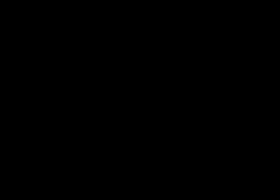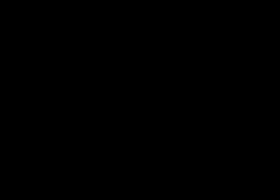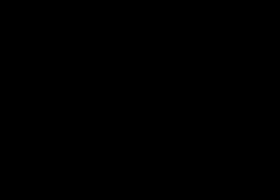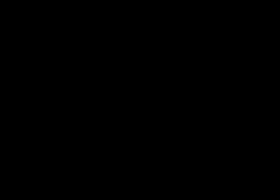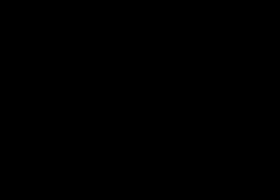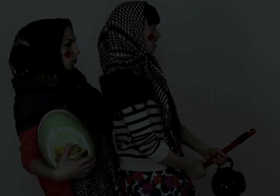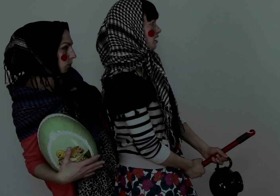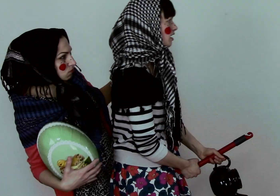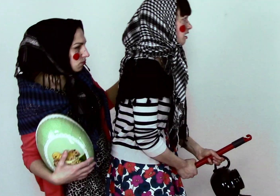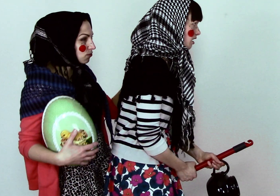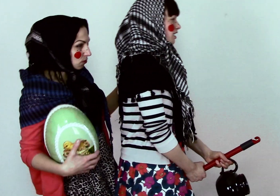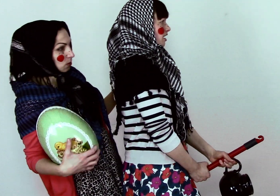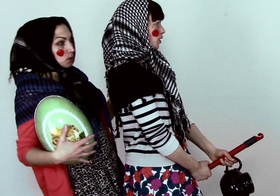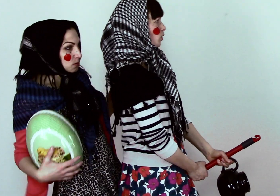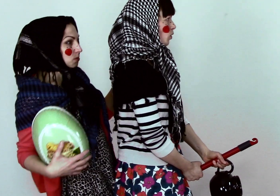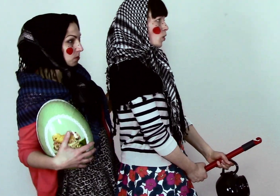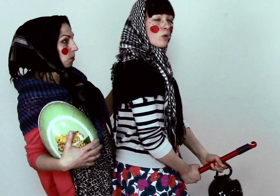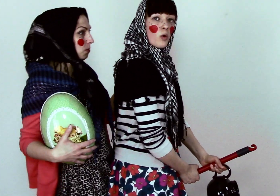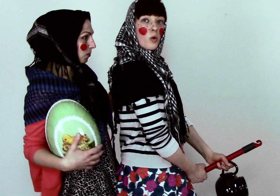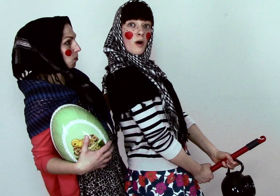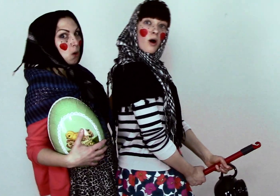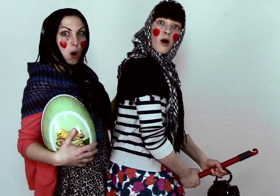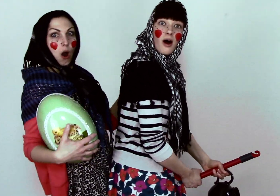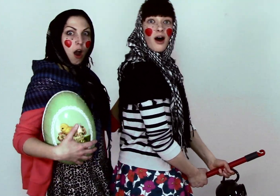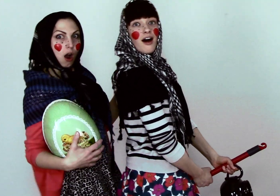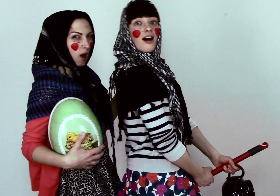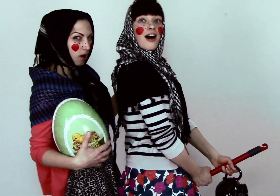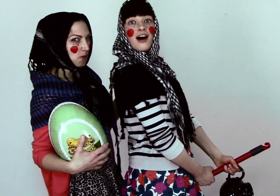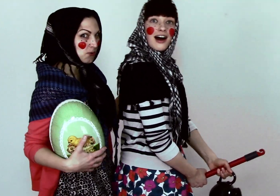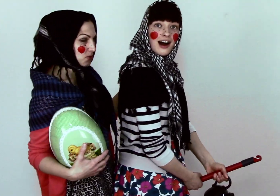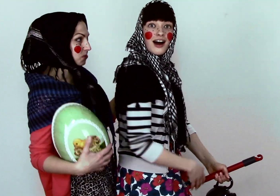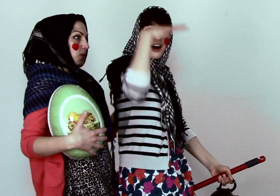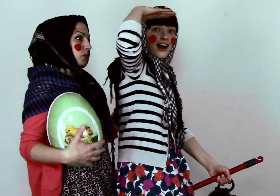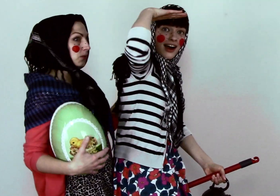/WITCHES LAUGHING/ HAHAHAHA!!